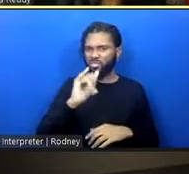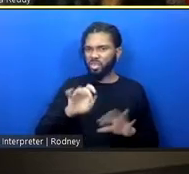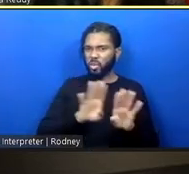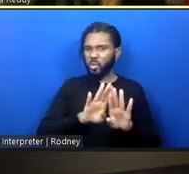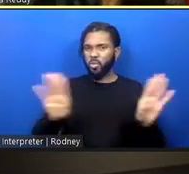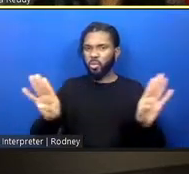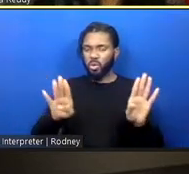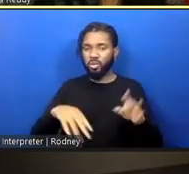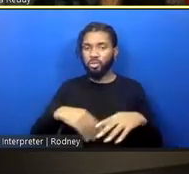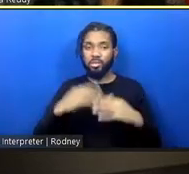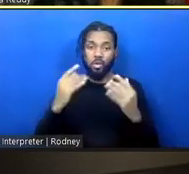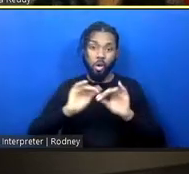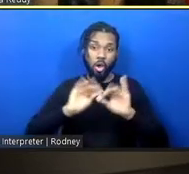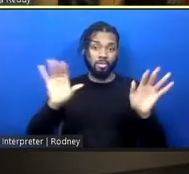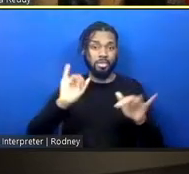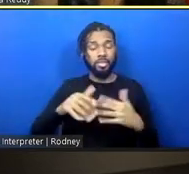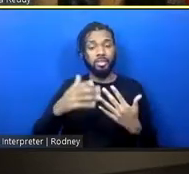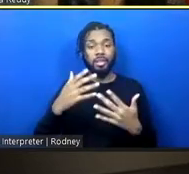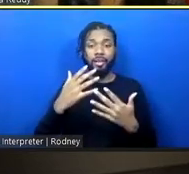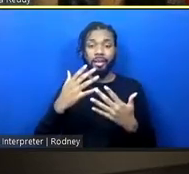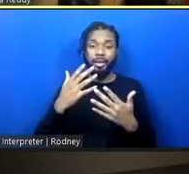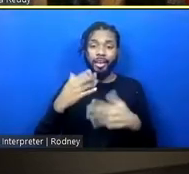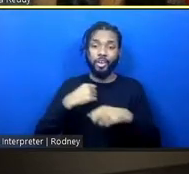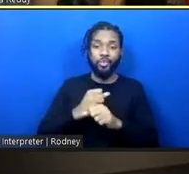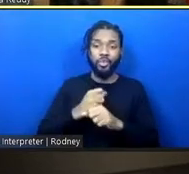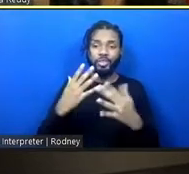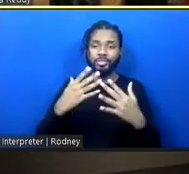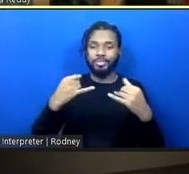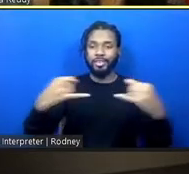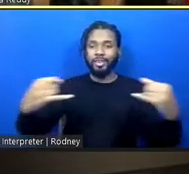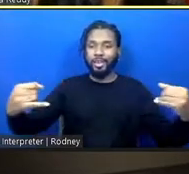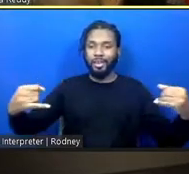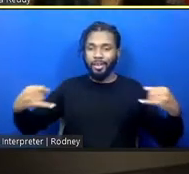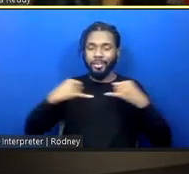Obviously, it creates an inside and outside, and it's something that's a